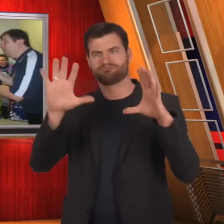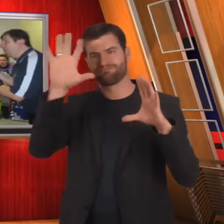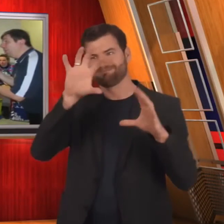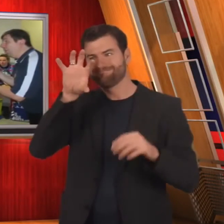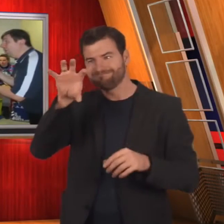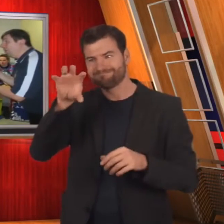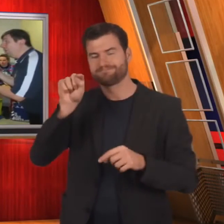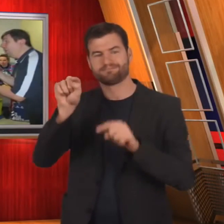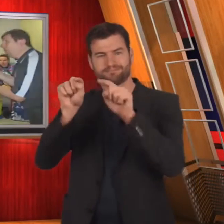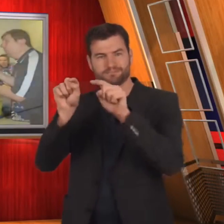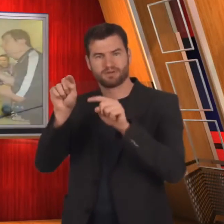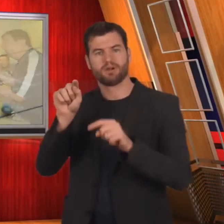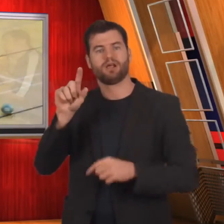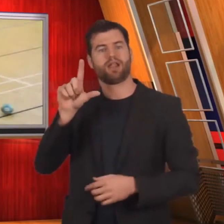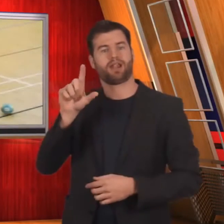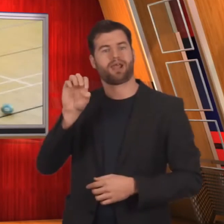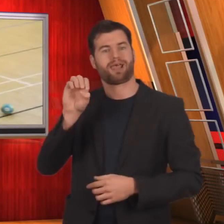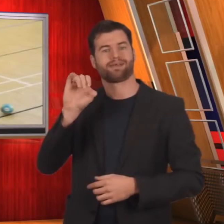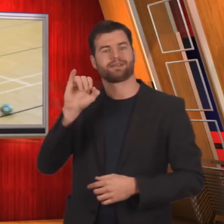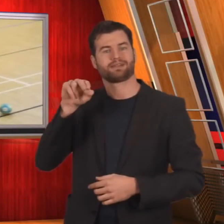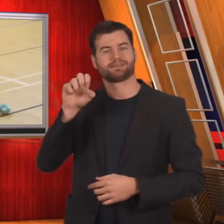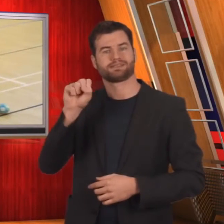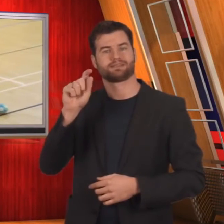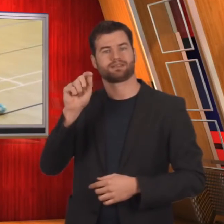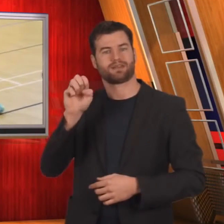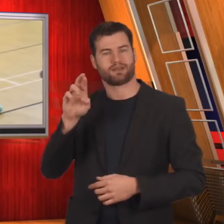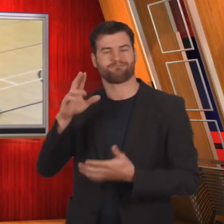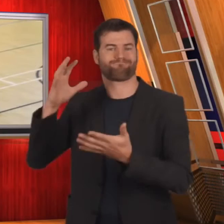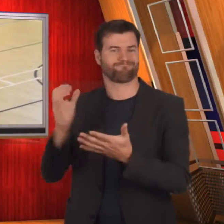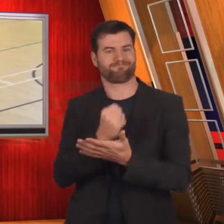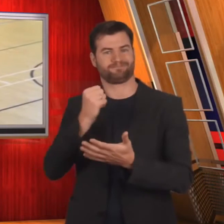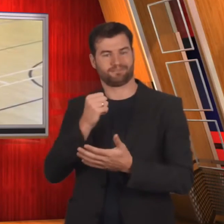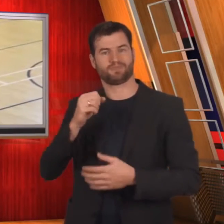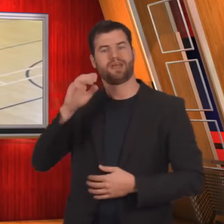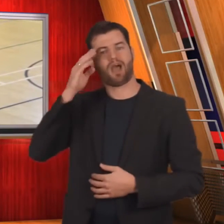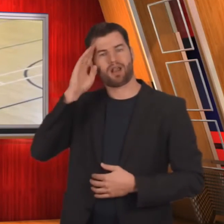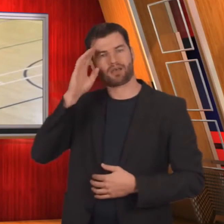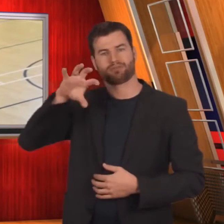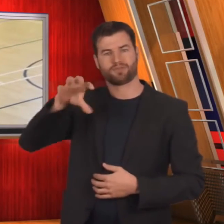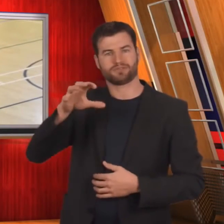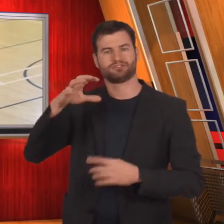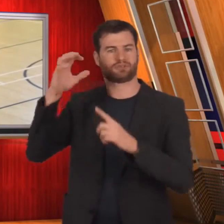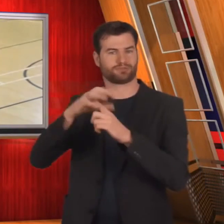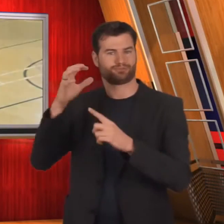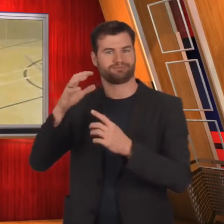Both Men’s and Women’s Leinster teams won the